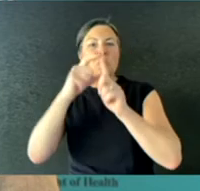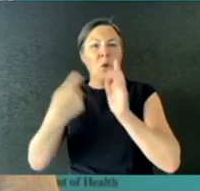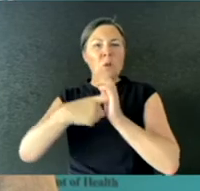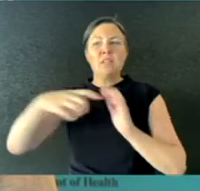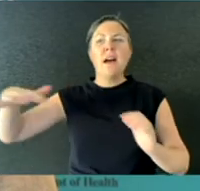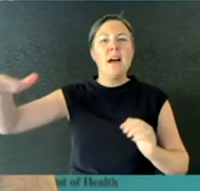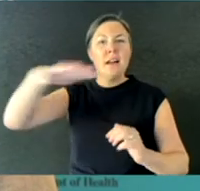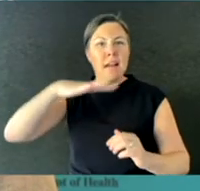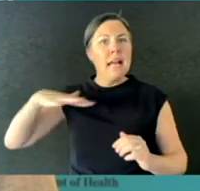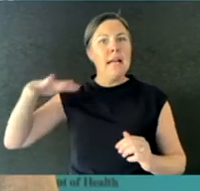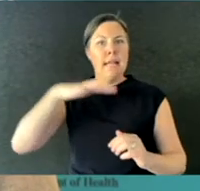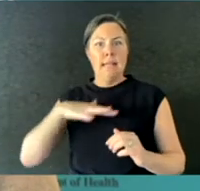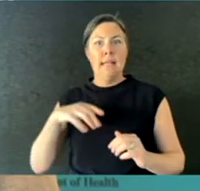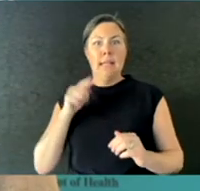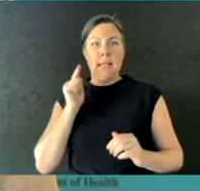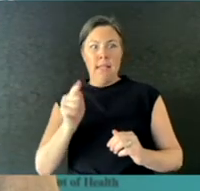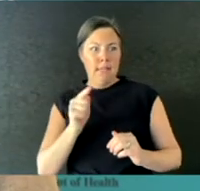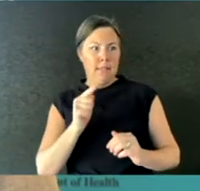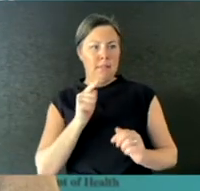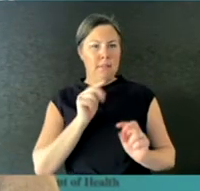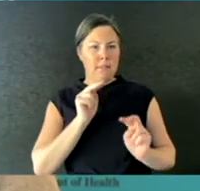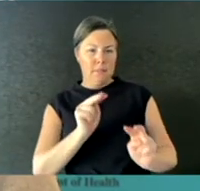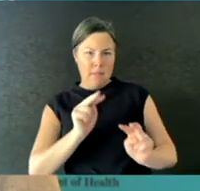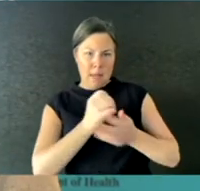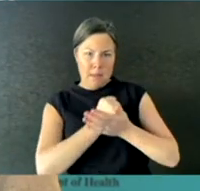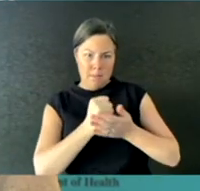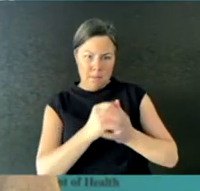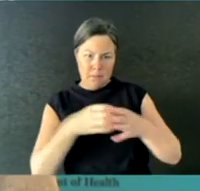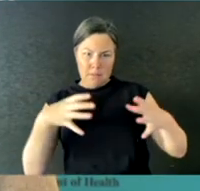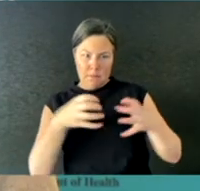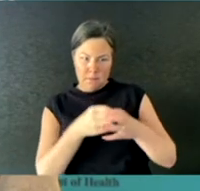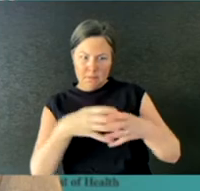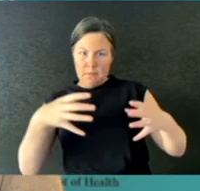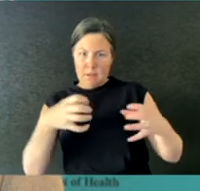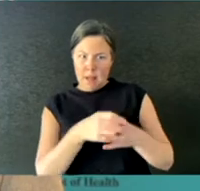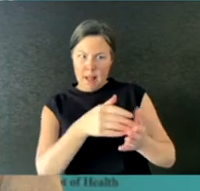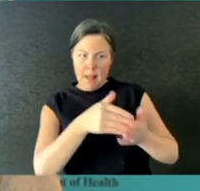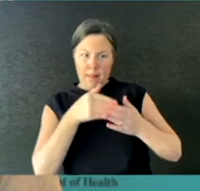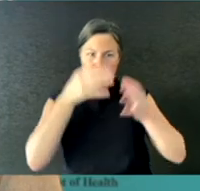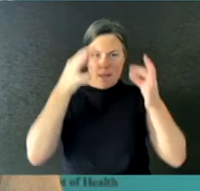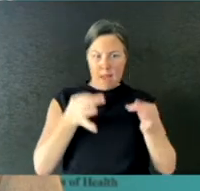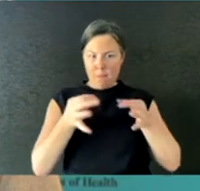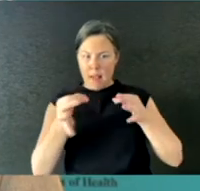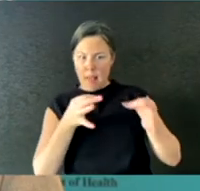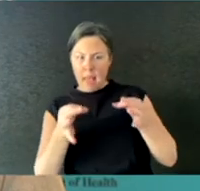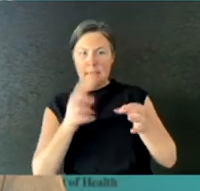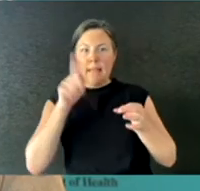are taking these numbers into account as they plan further lifting of restrictions, but